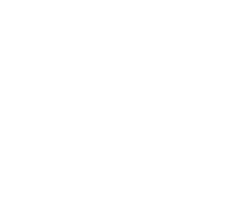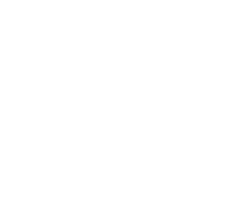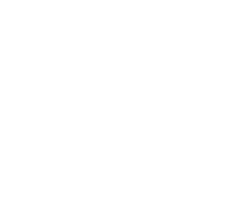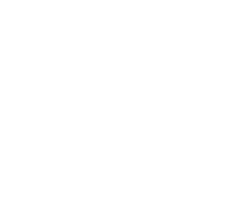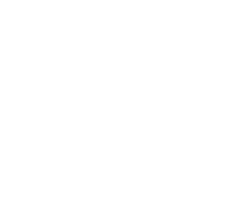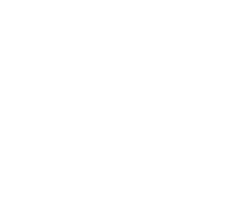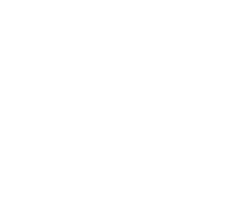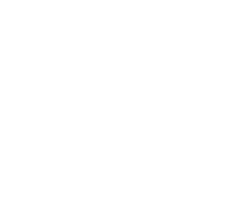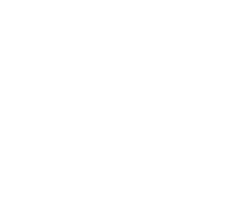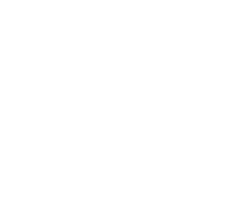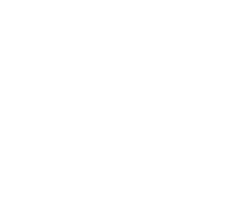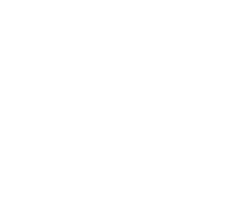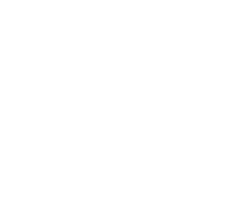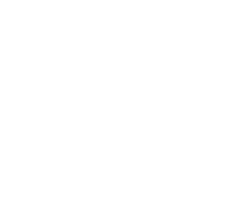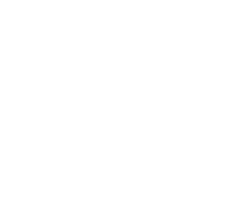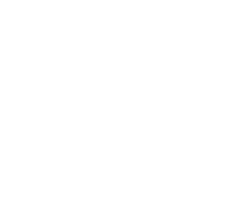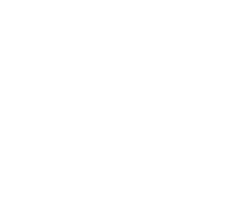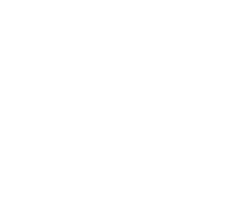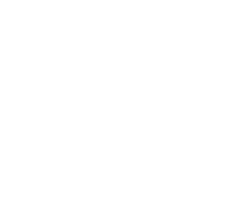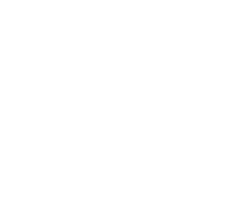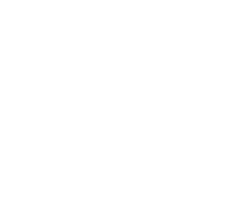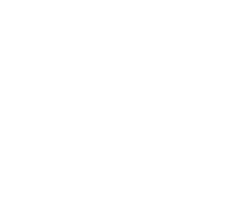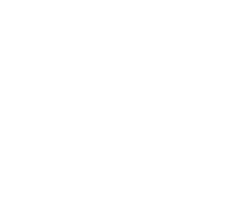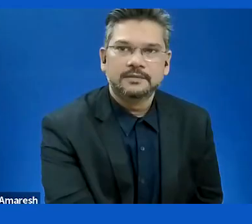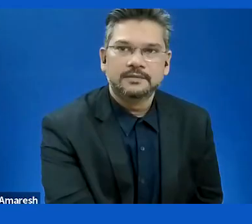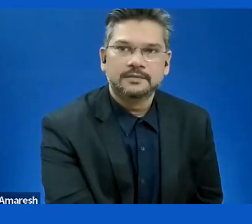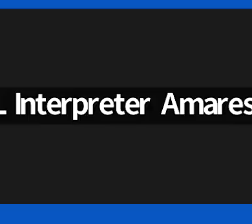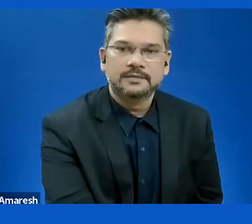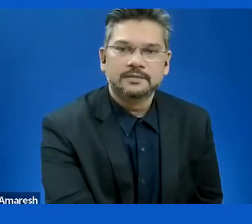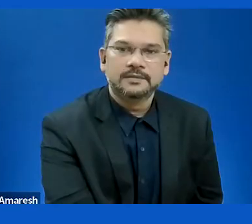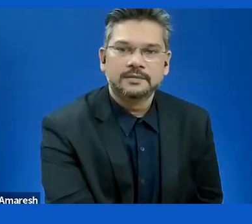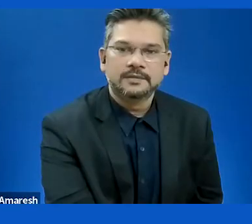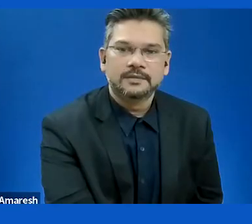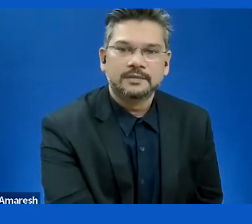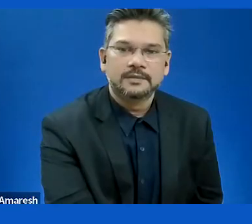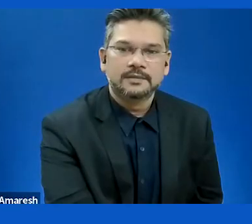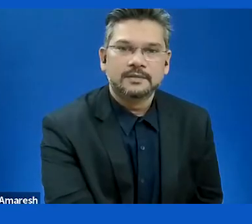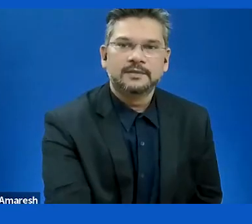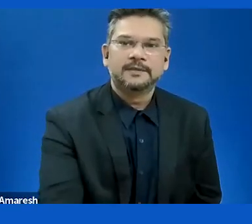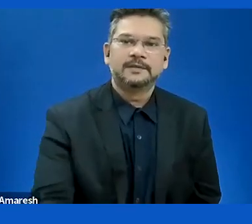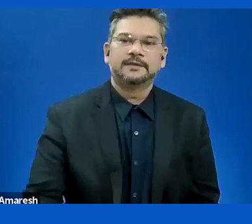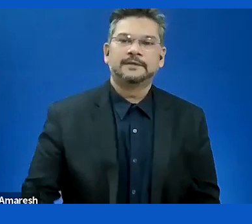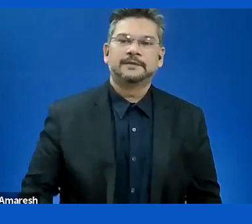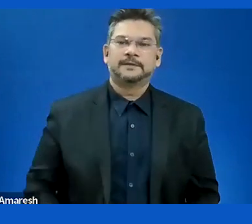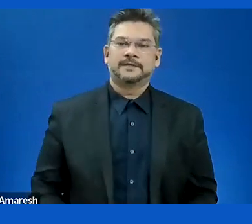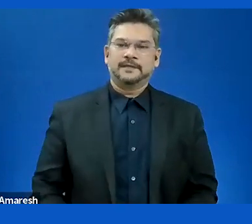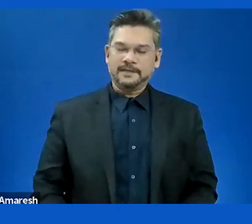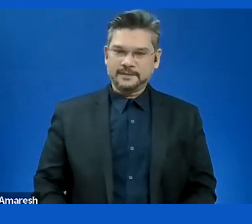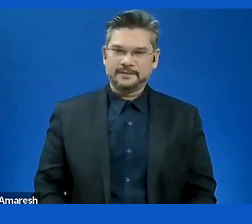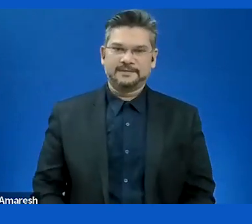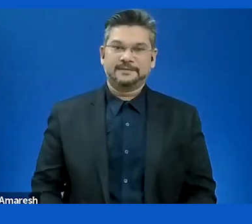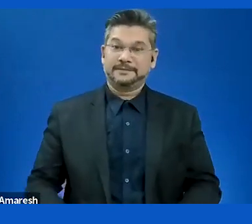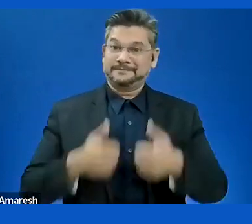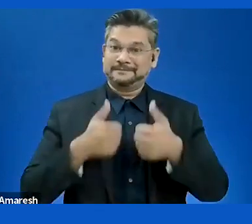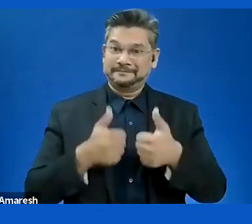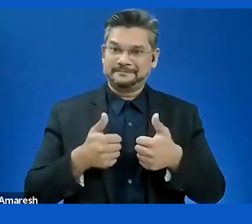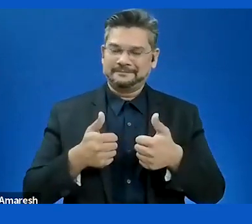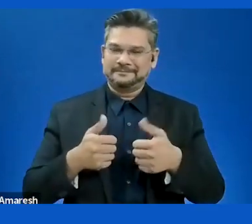So we will move to the next panel, where we have most of